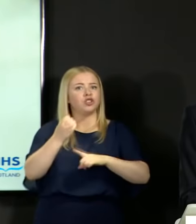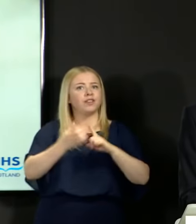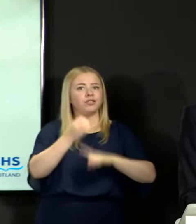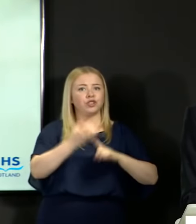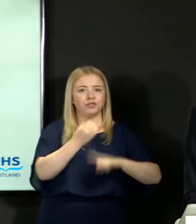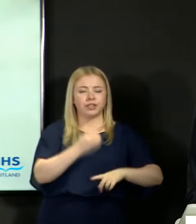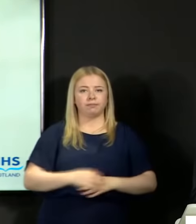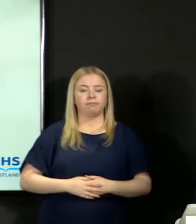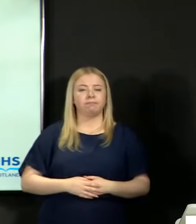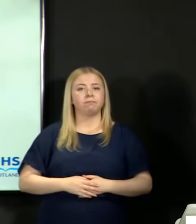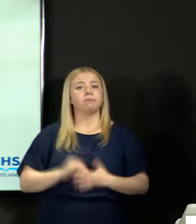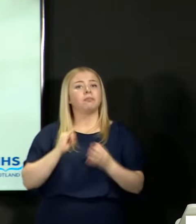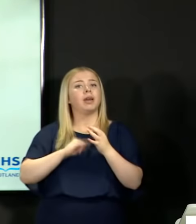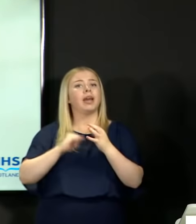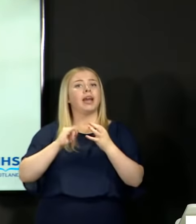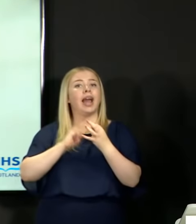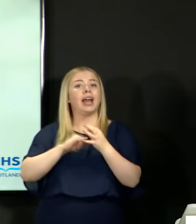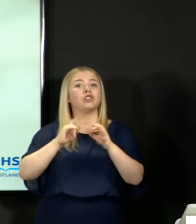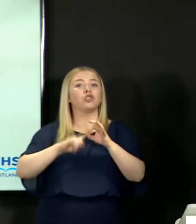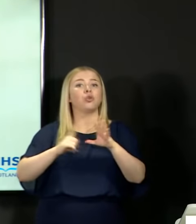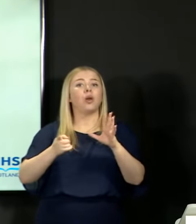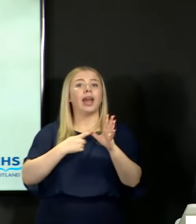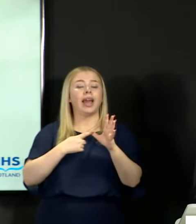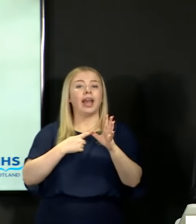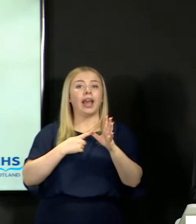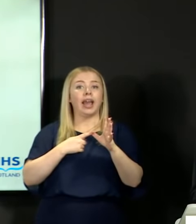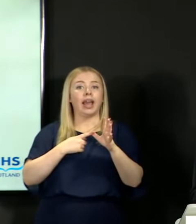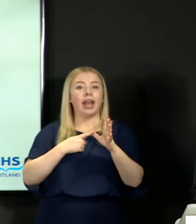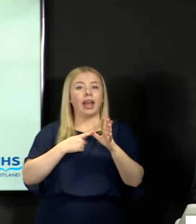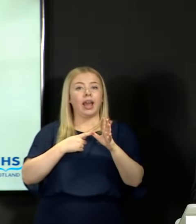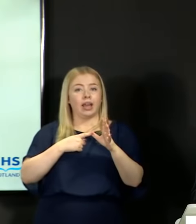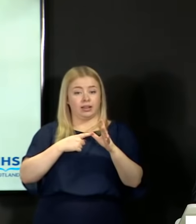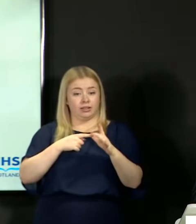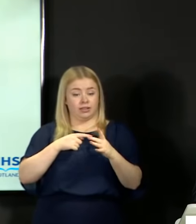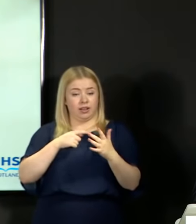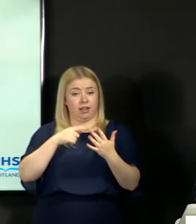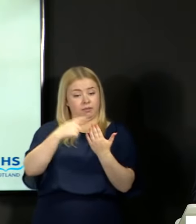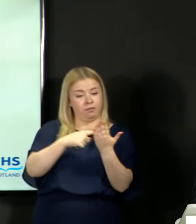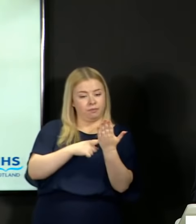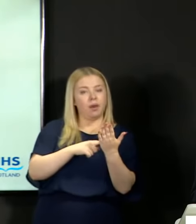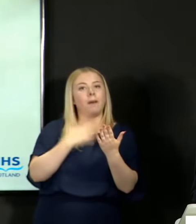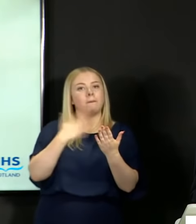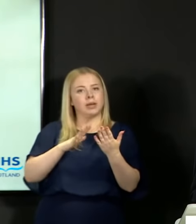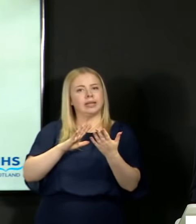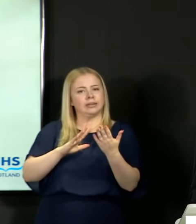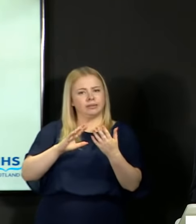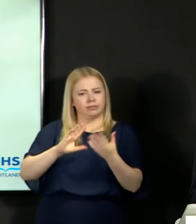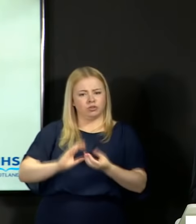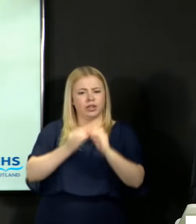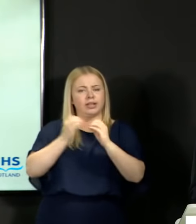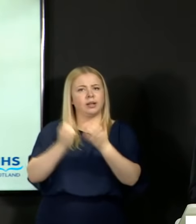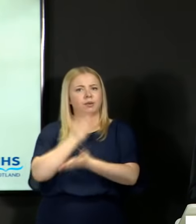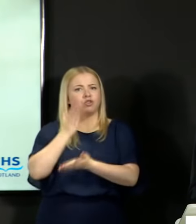The SQA methodology has been designed to ensure that the standards of qualifications this year has been maintained.